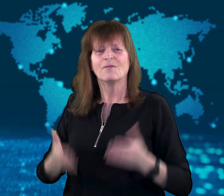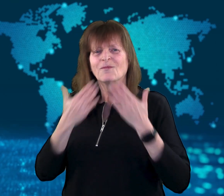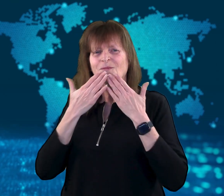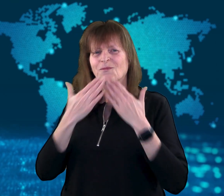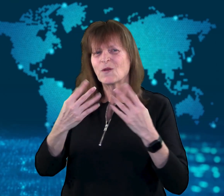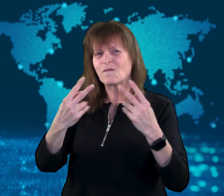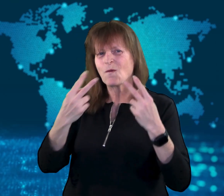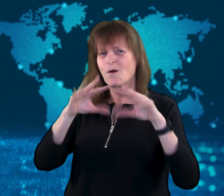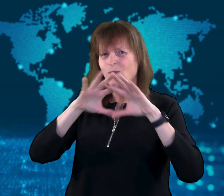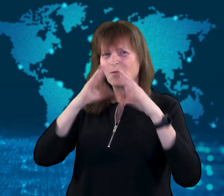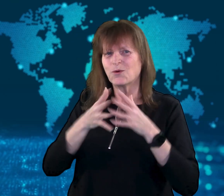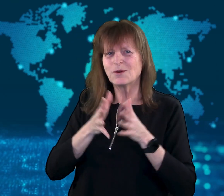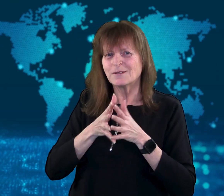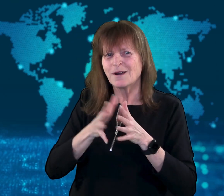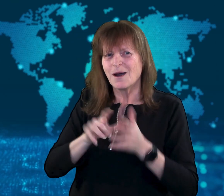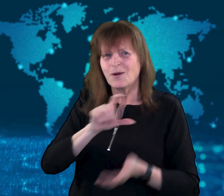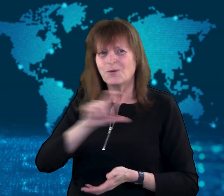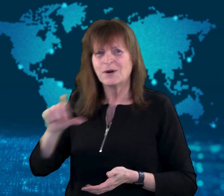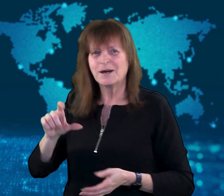Thank you for watching WorldSign Week.